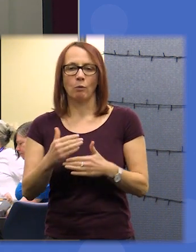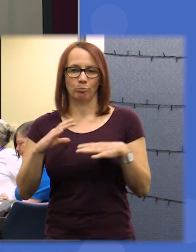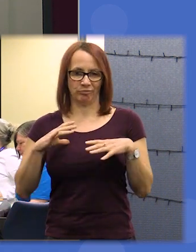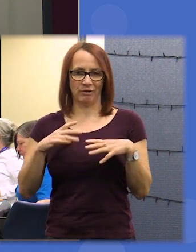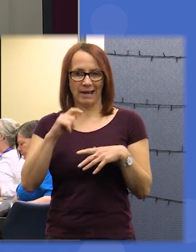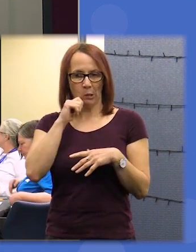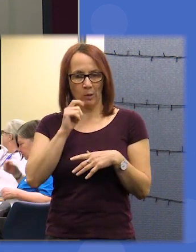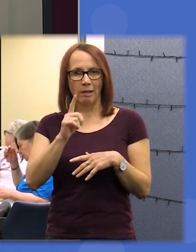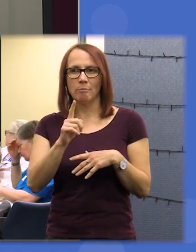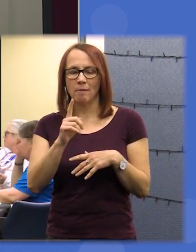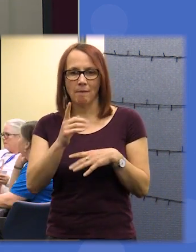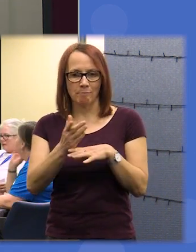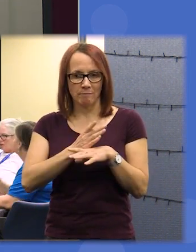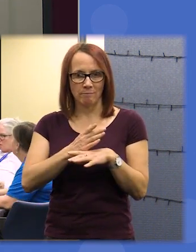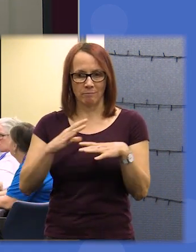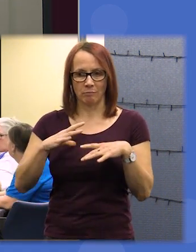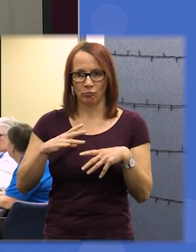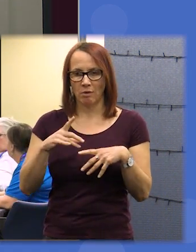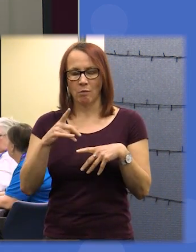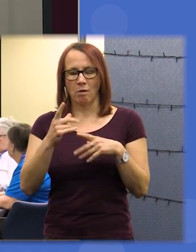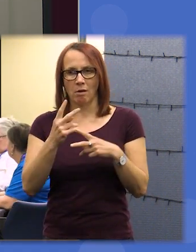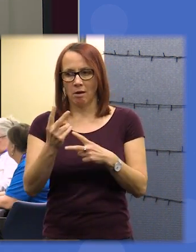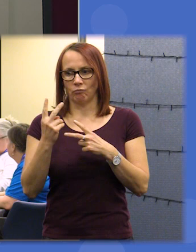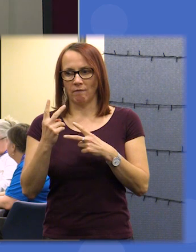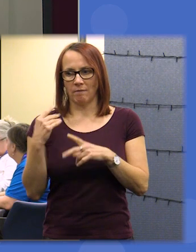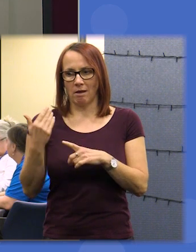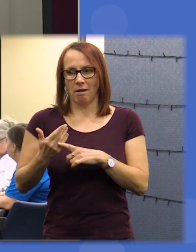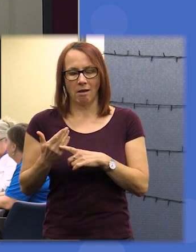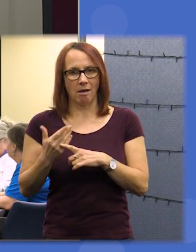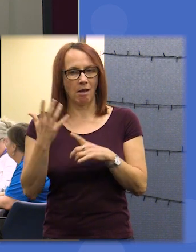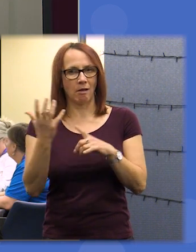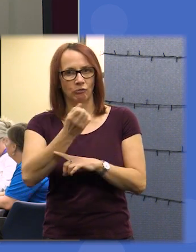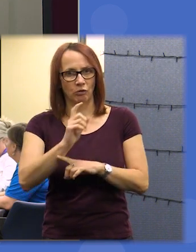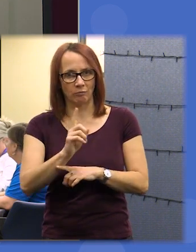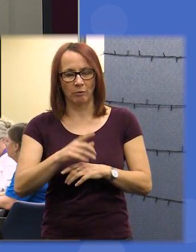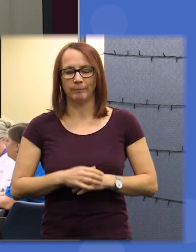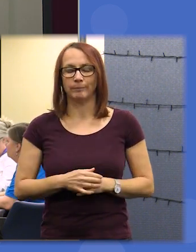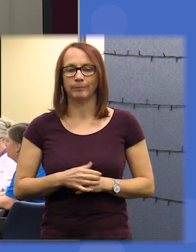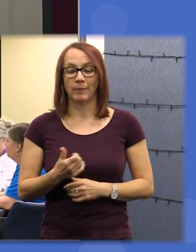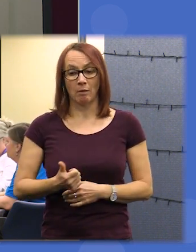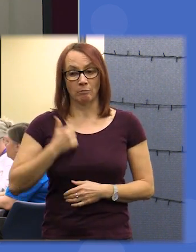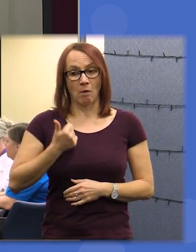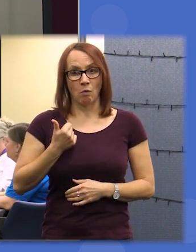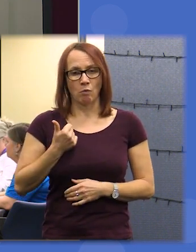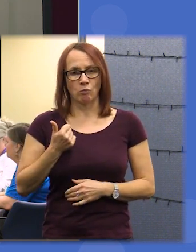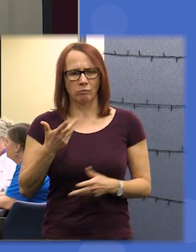to take a very brief moment to reflect on what you've just accomplished so what you've done this morning is that you've considered whether a series of